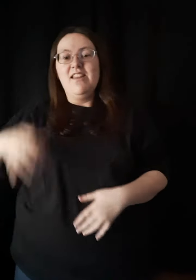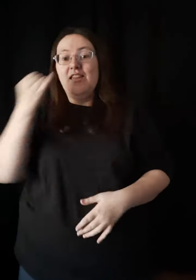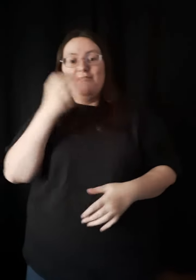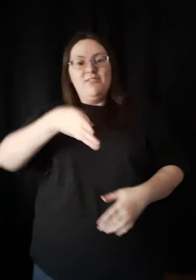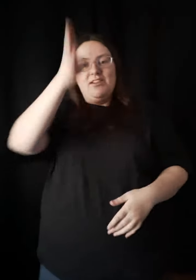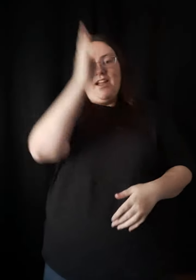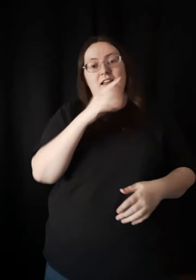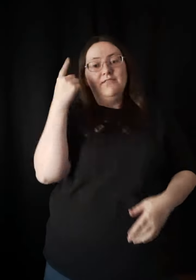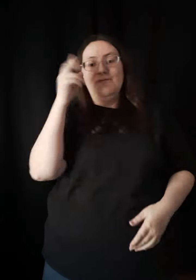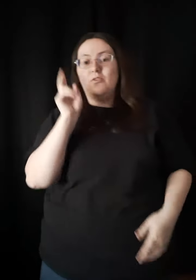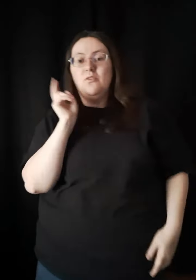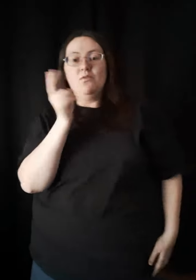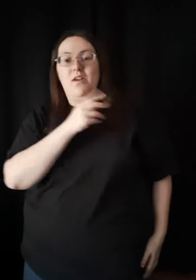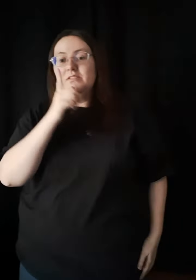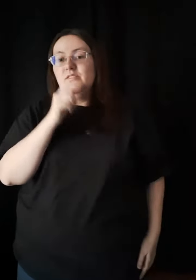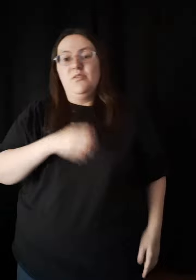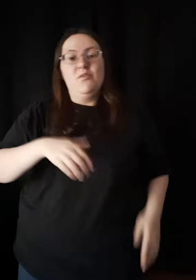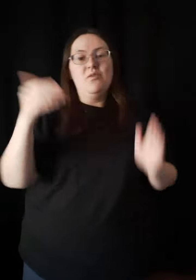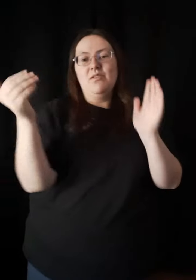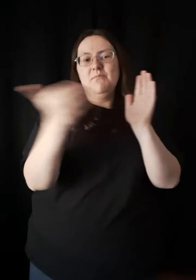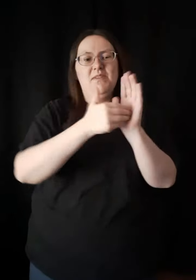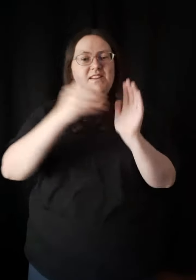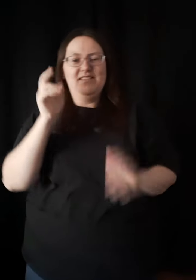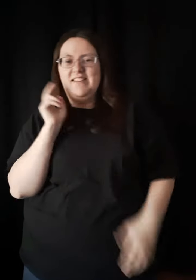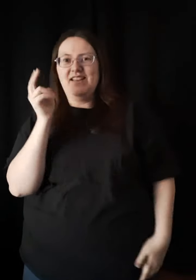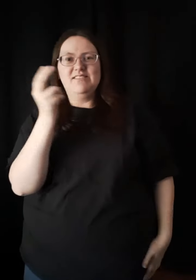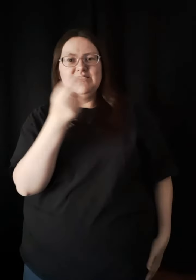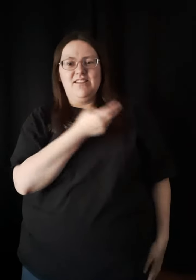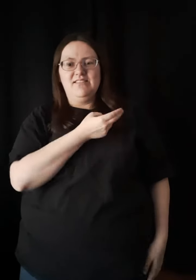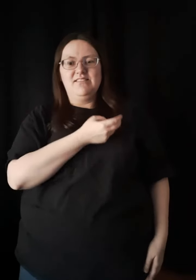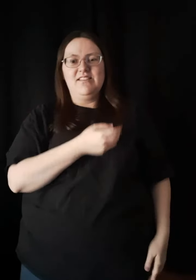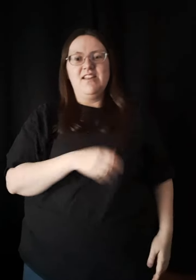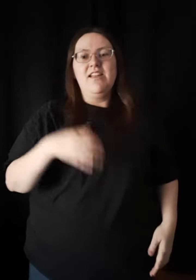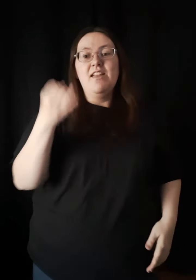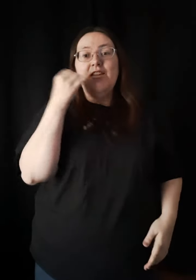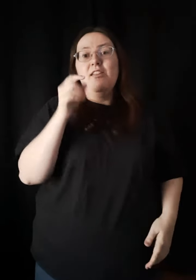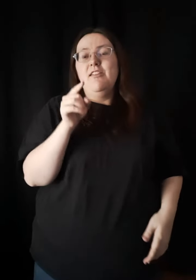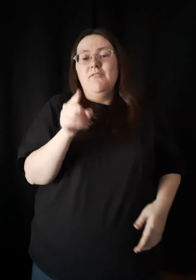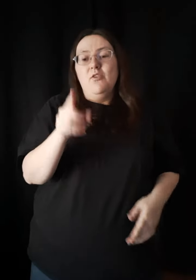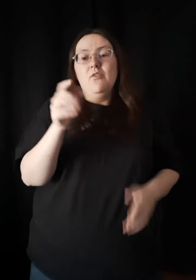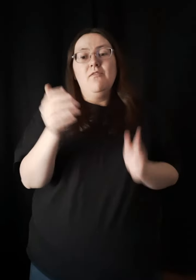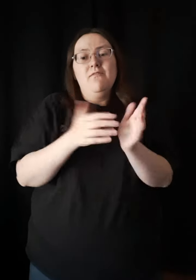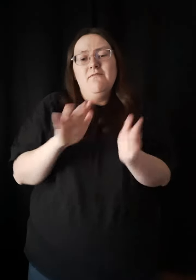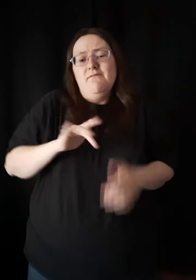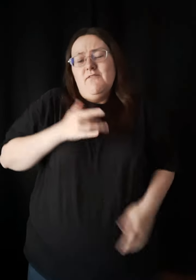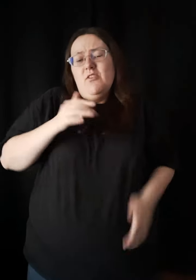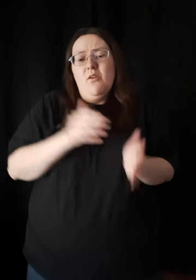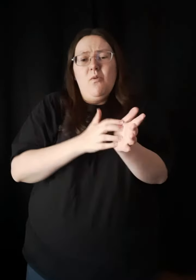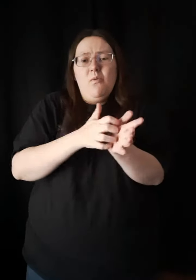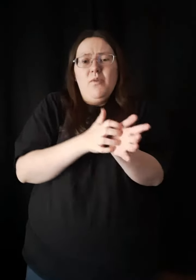Oh, if God is for us, who can be against us So if you feel weak